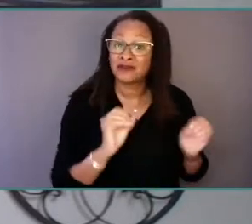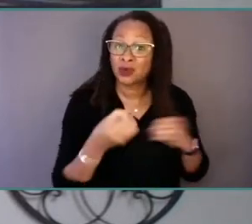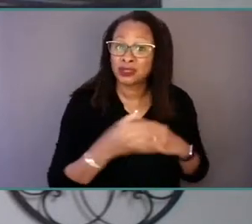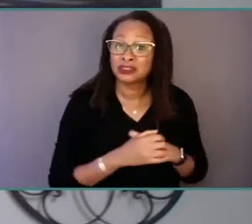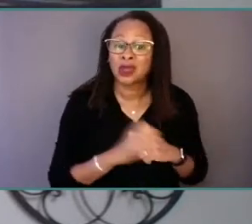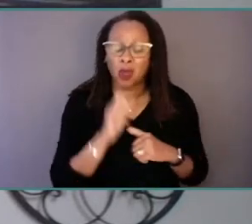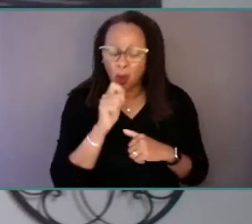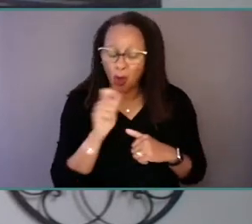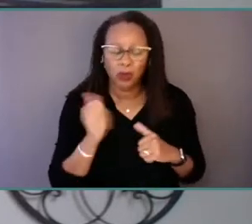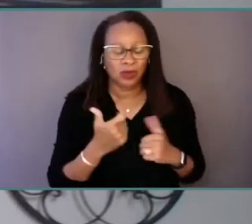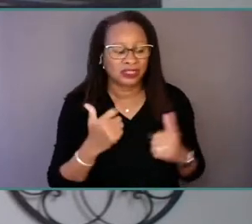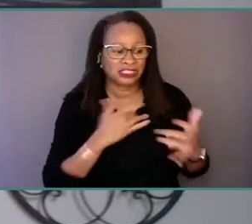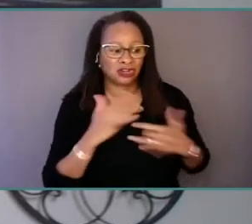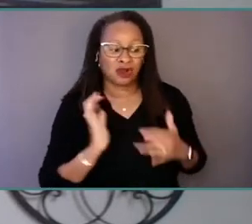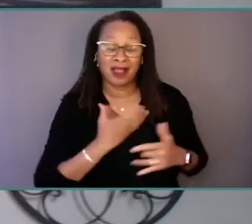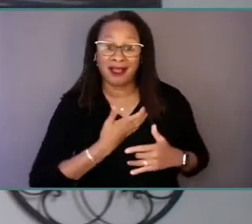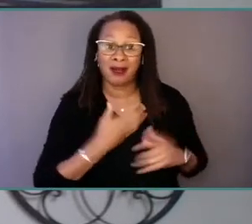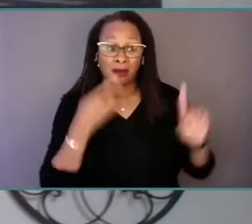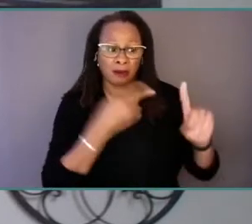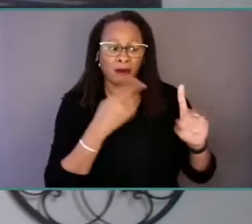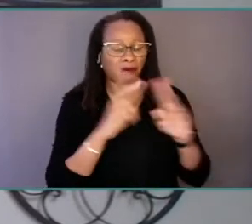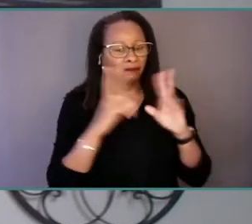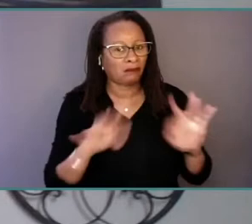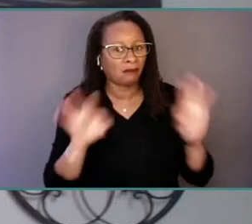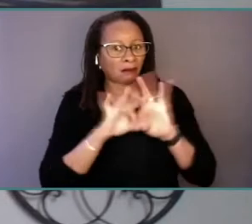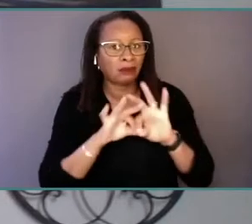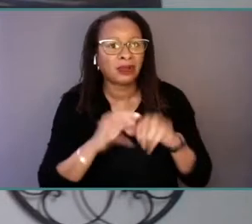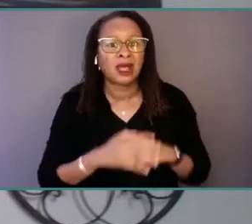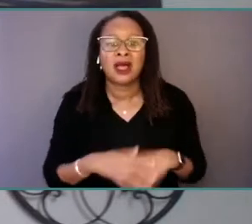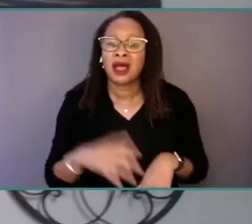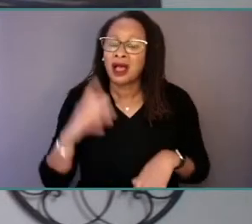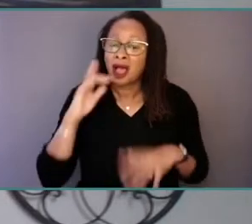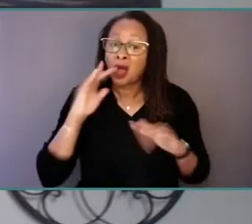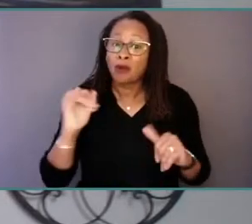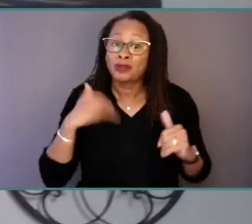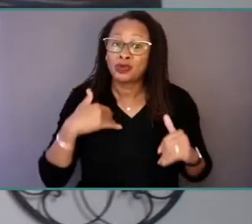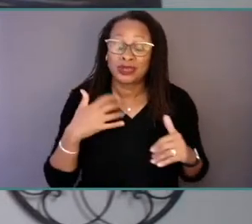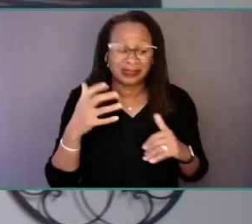I truly hope that you all can take away concrete ideas, inspiration, and solutions